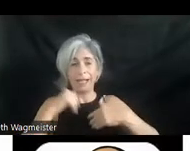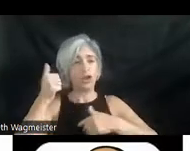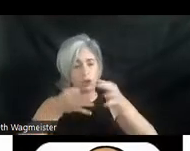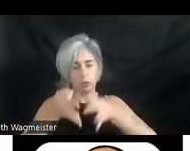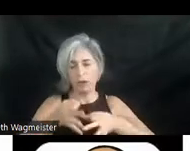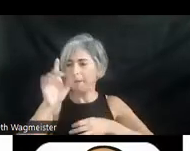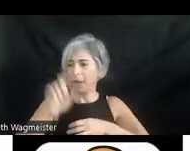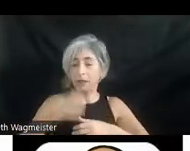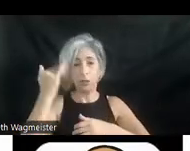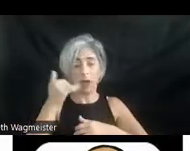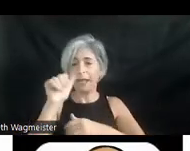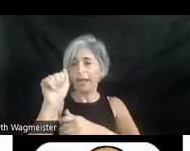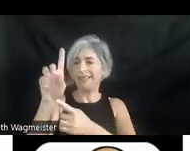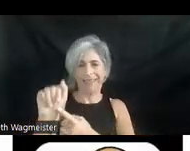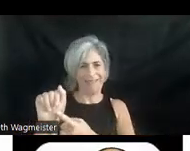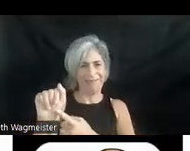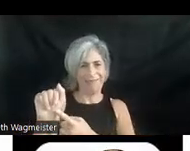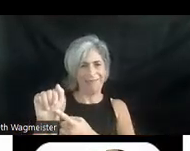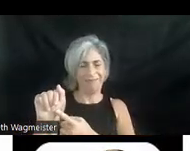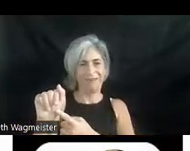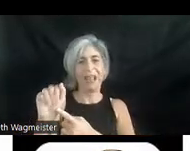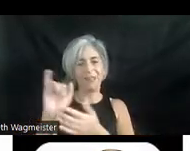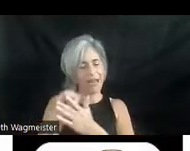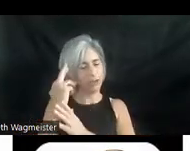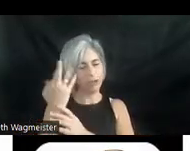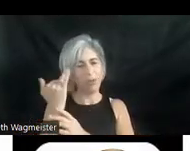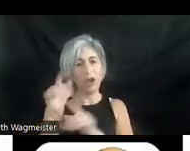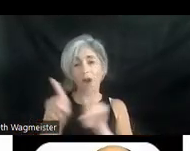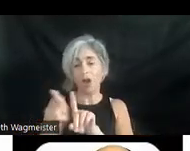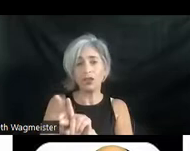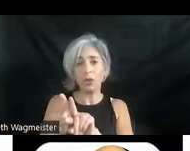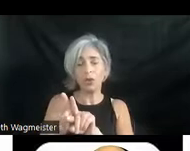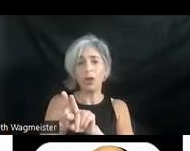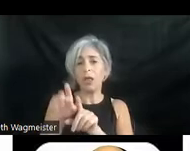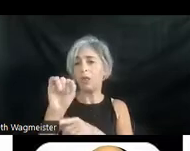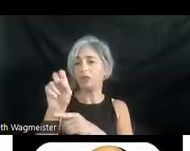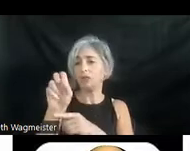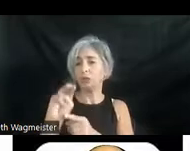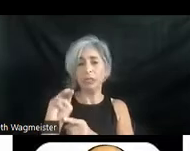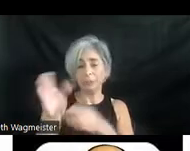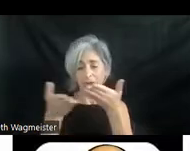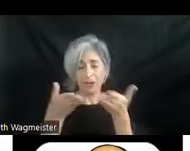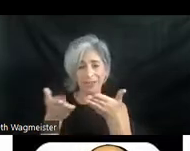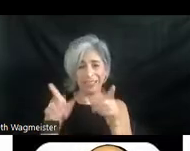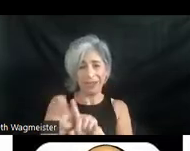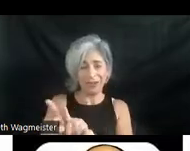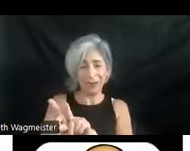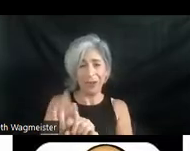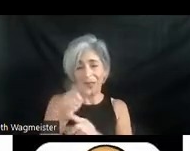the Americans with Disabilities Act primarily. And the streaming services. They present far